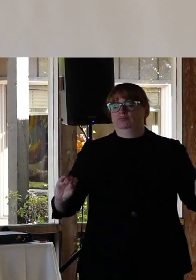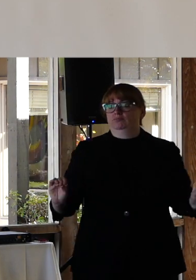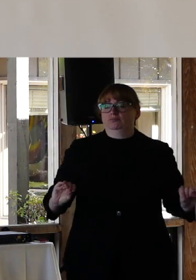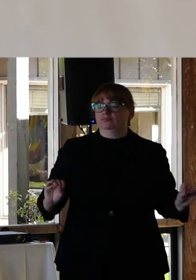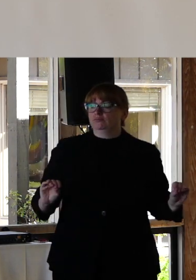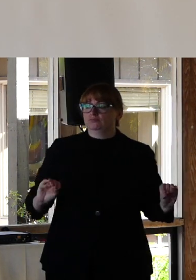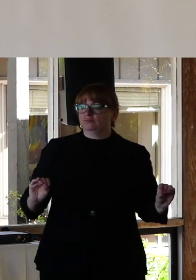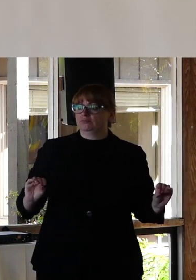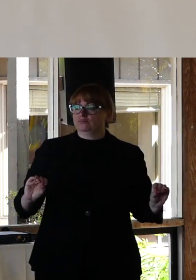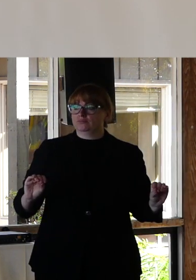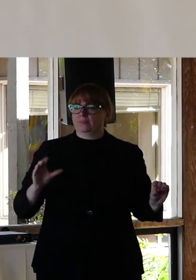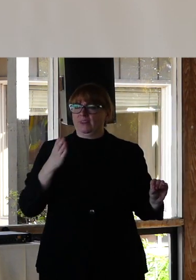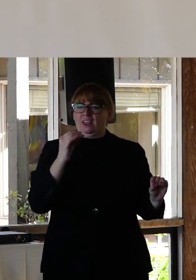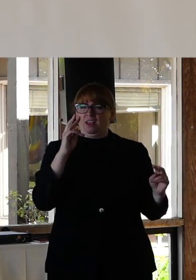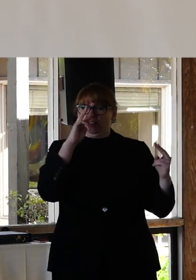And we look at ourselves. Right ?